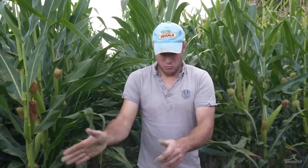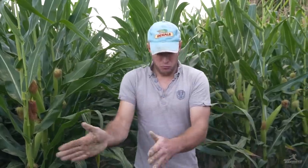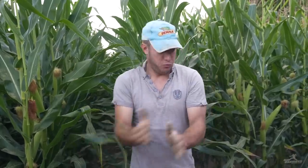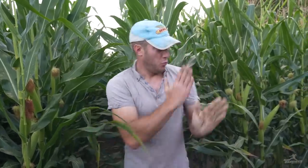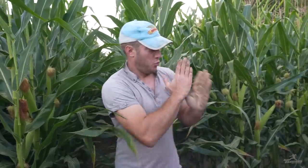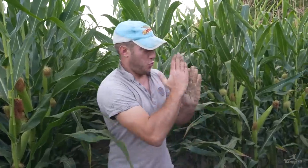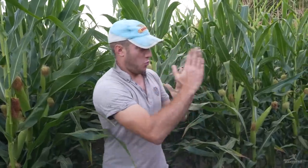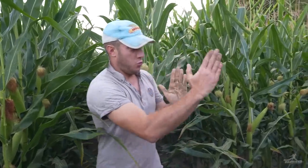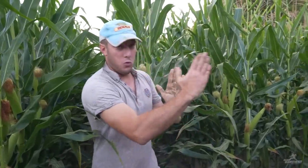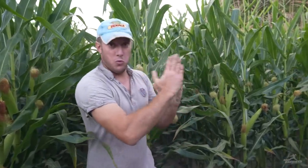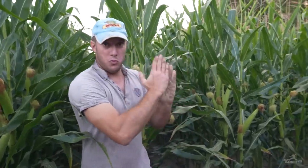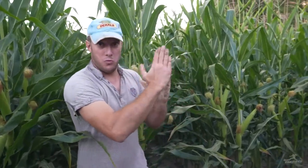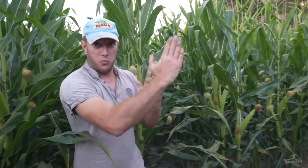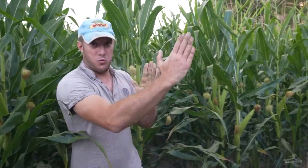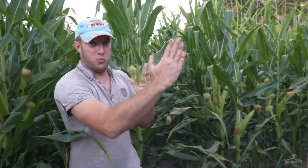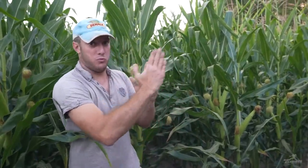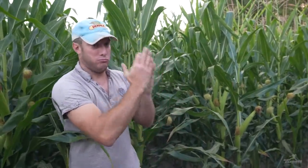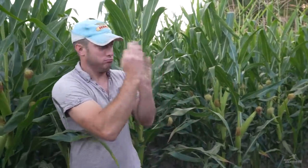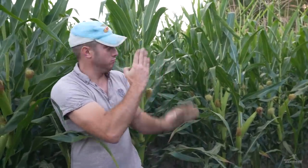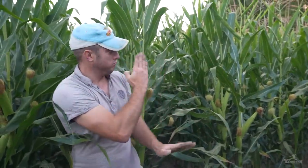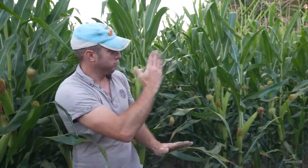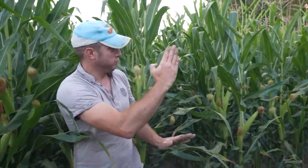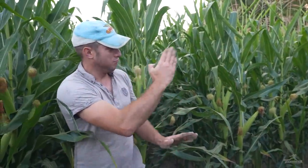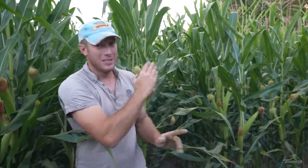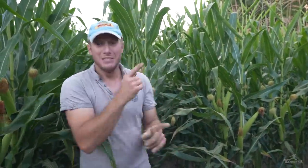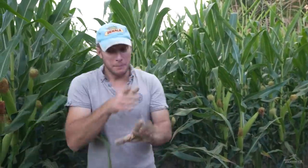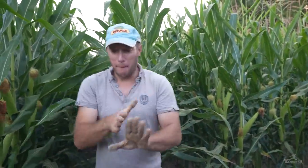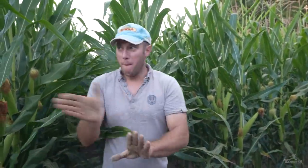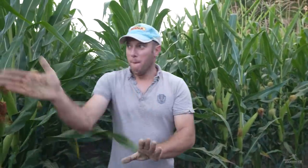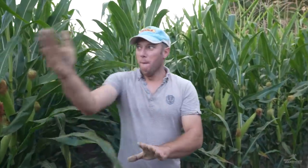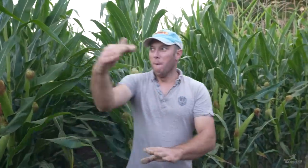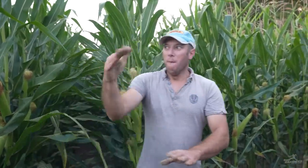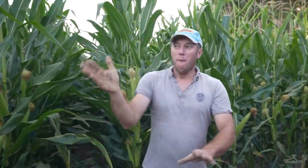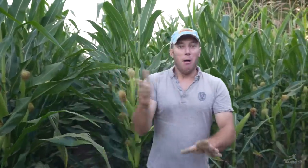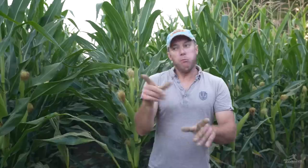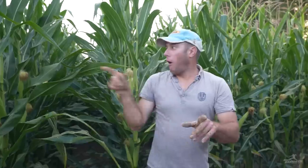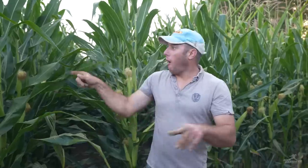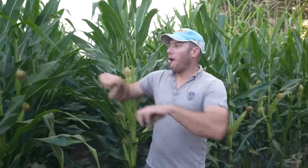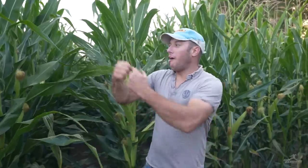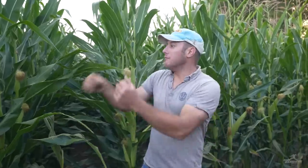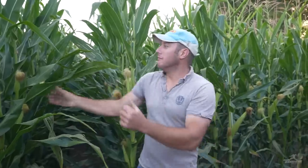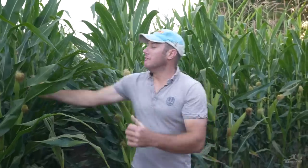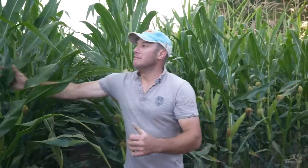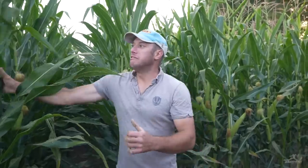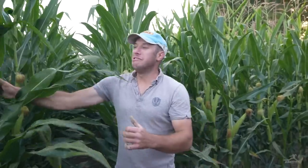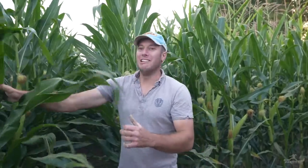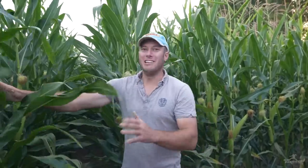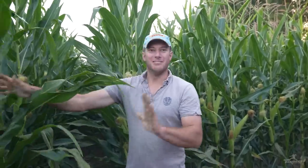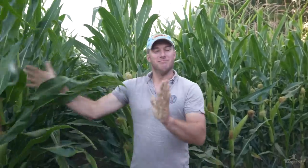This makes perfectly straight lines. If we didn’t go straight, we’d run over some of the corn.